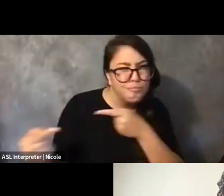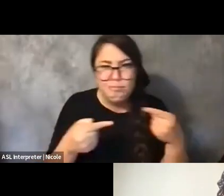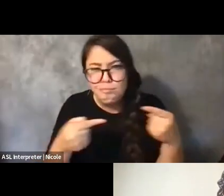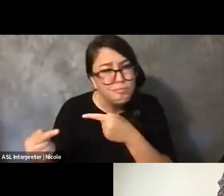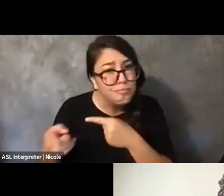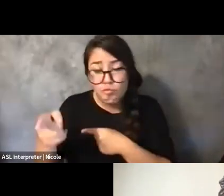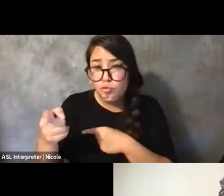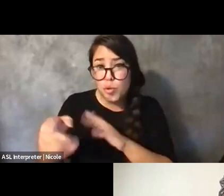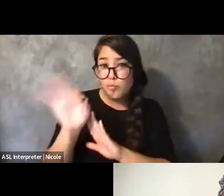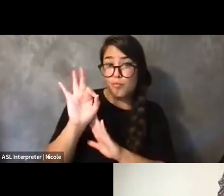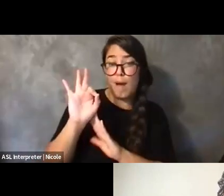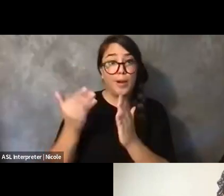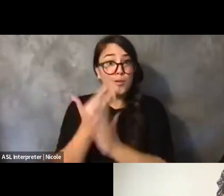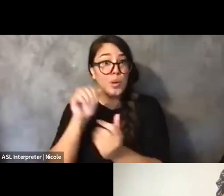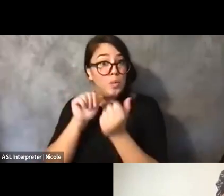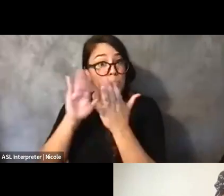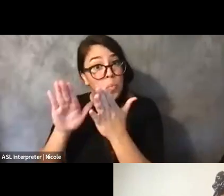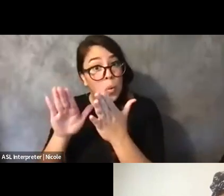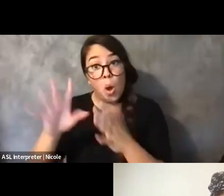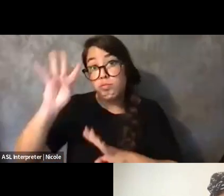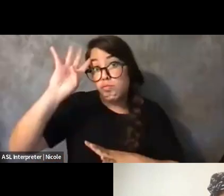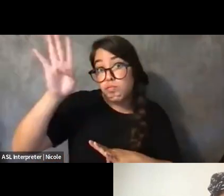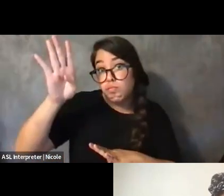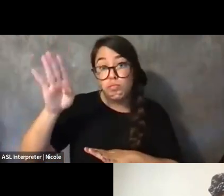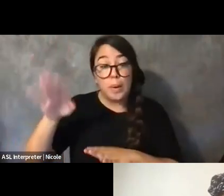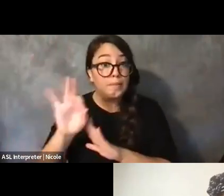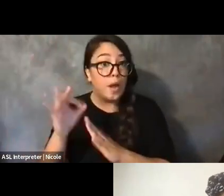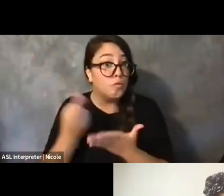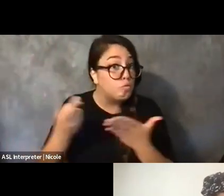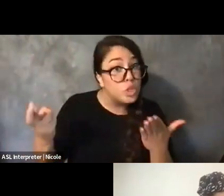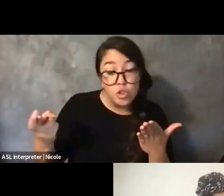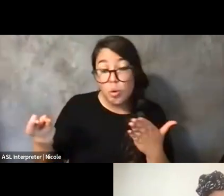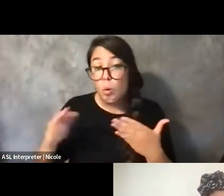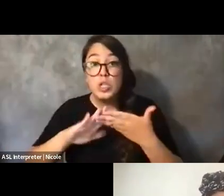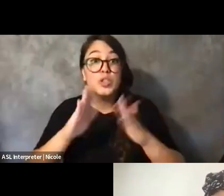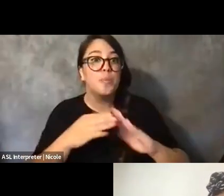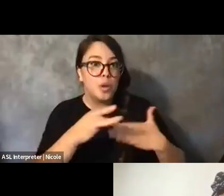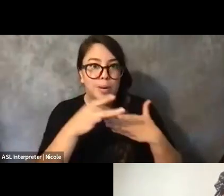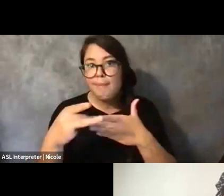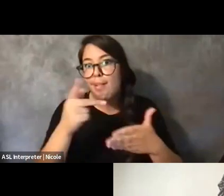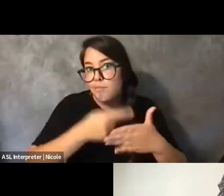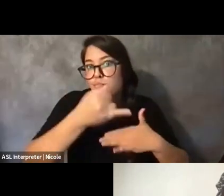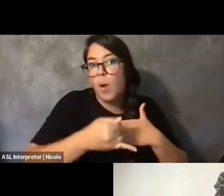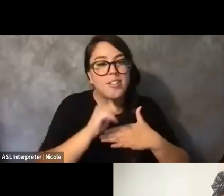to be creative, to resource more like community-led projects that don't rely on kind